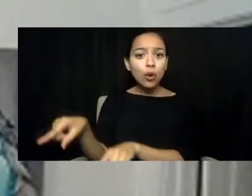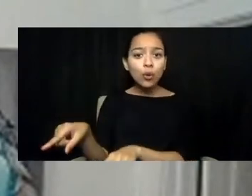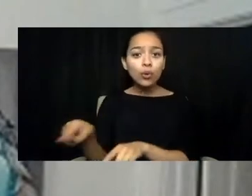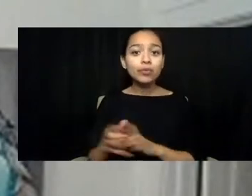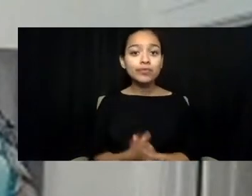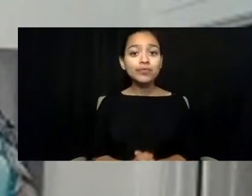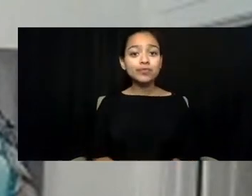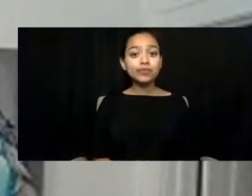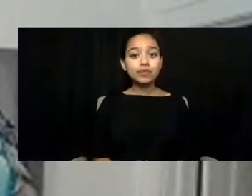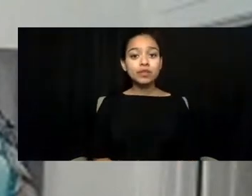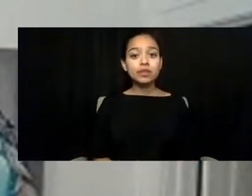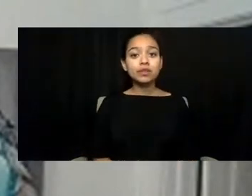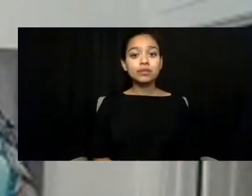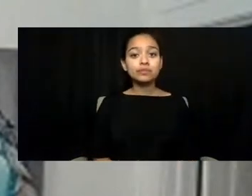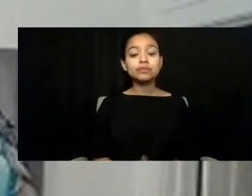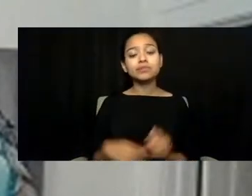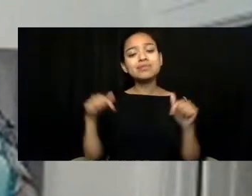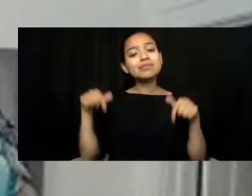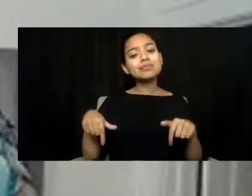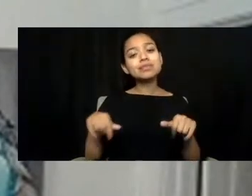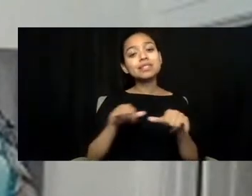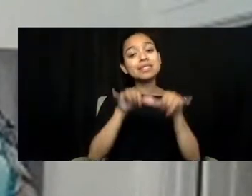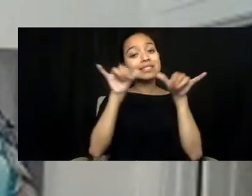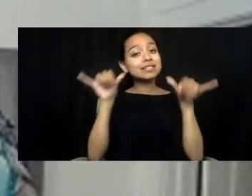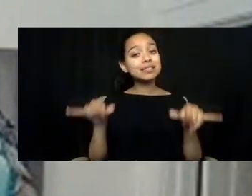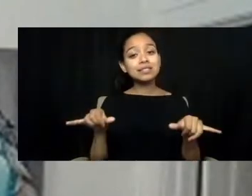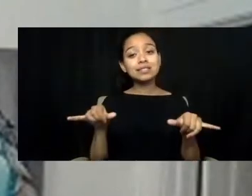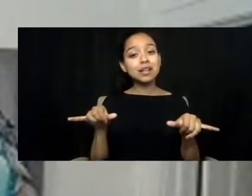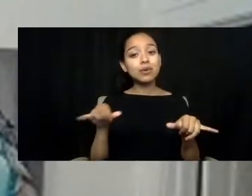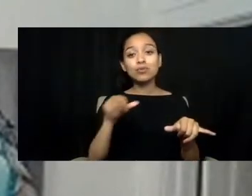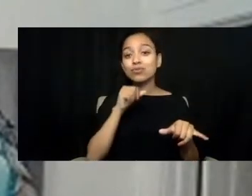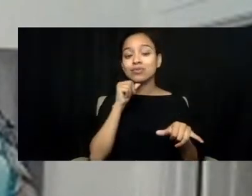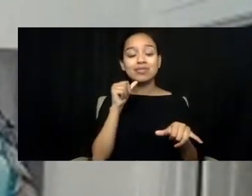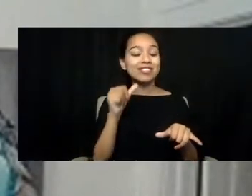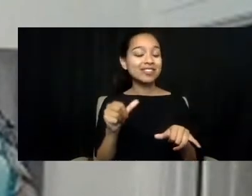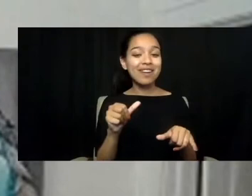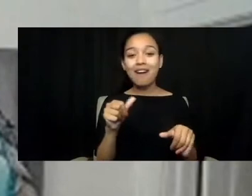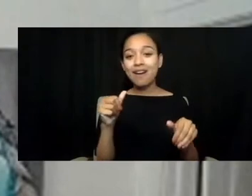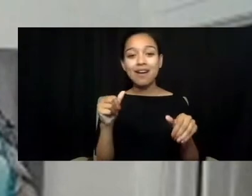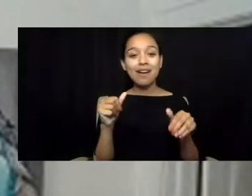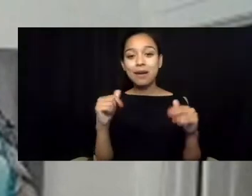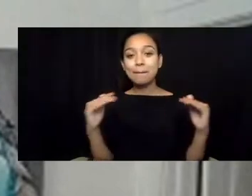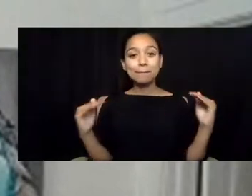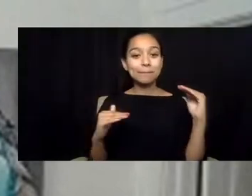This system will not be equitable unless we make it equitable,